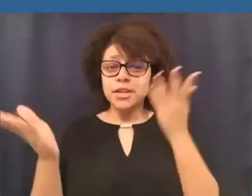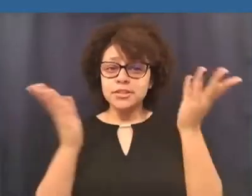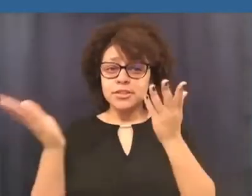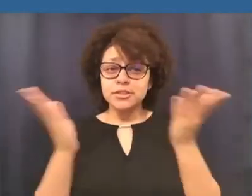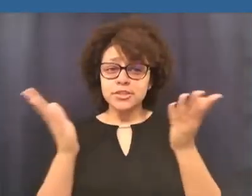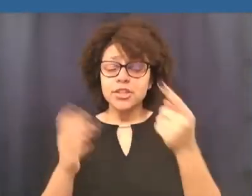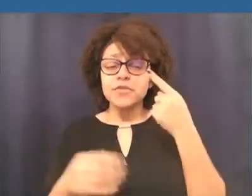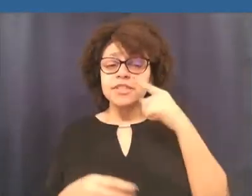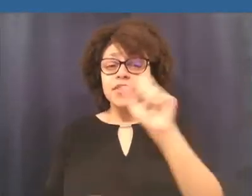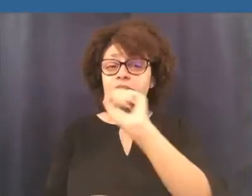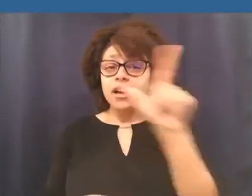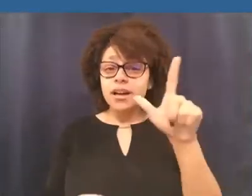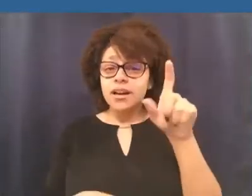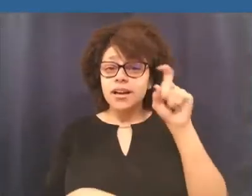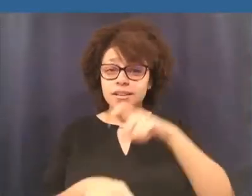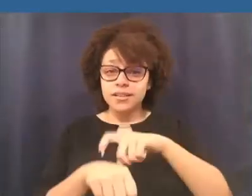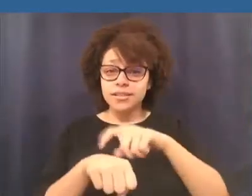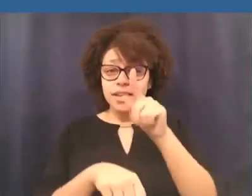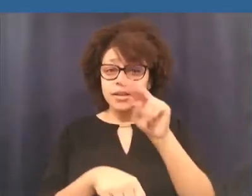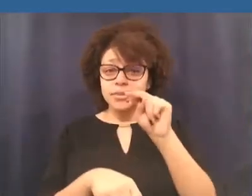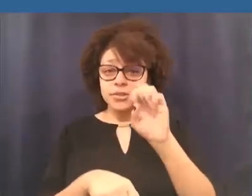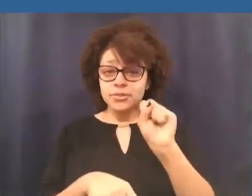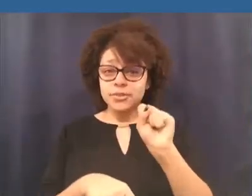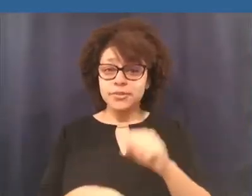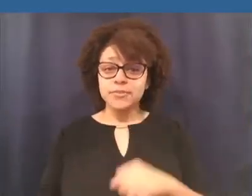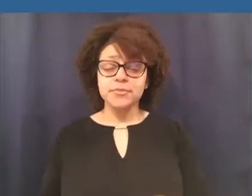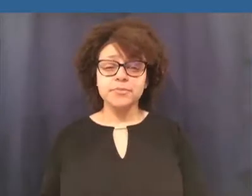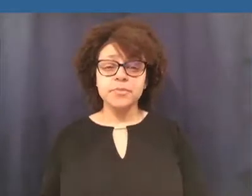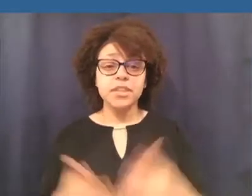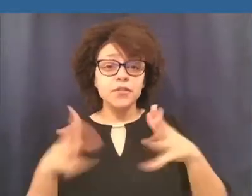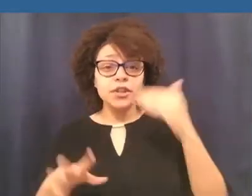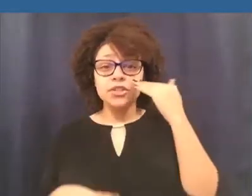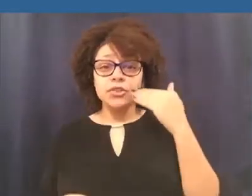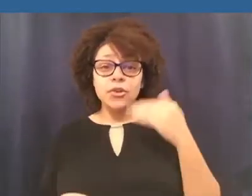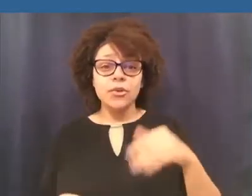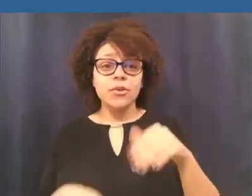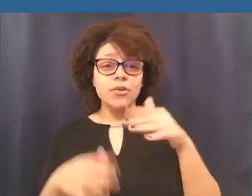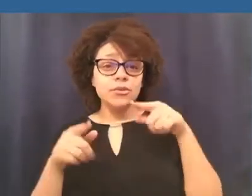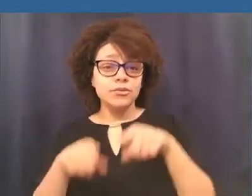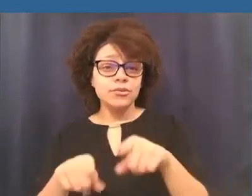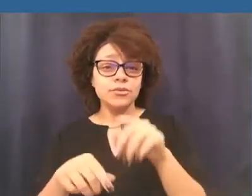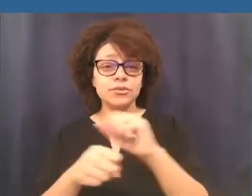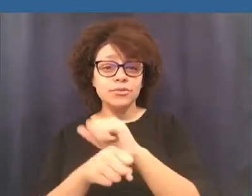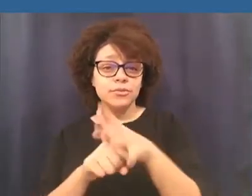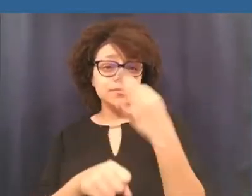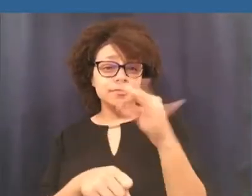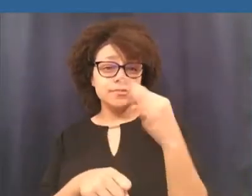Did you know that during COVID19 we eliminated setup fees for remote depositions and sessions?